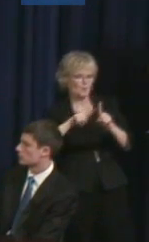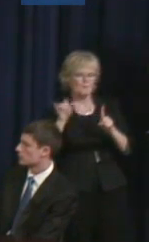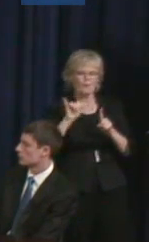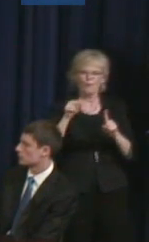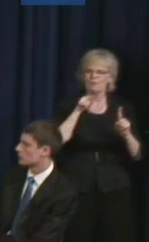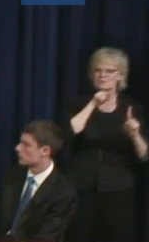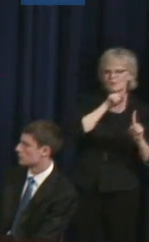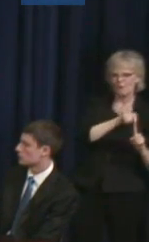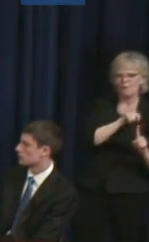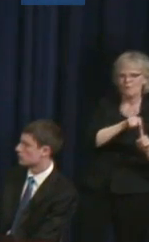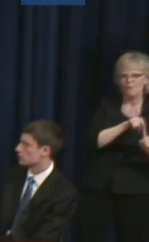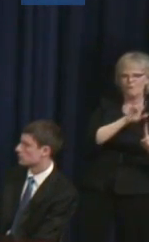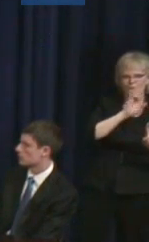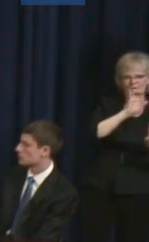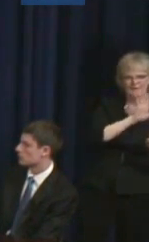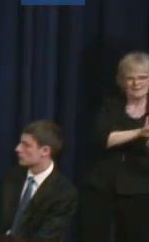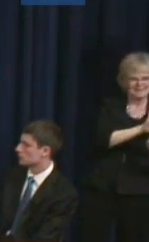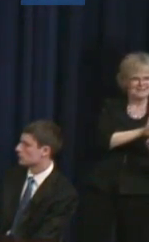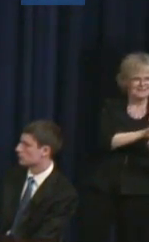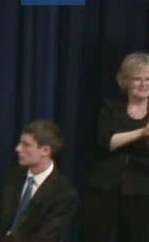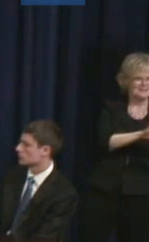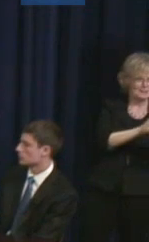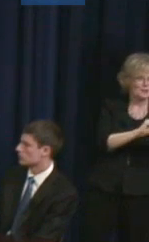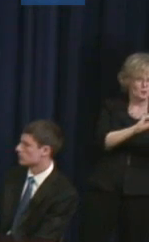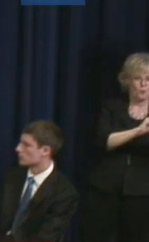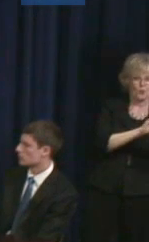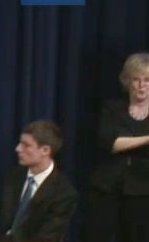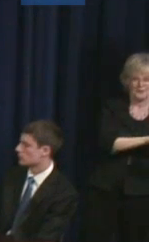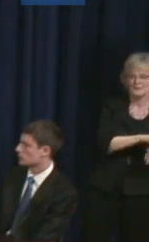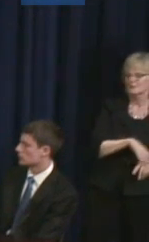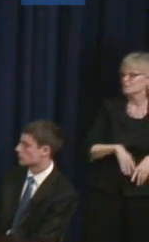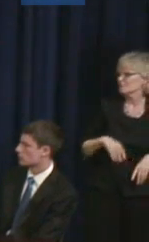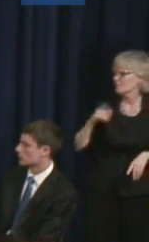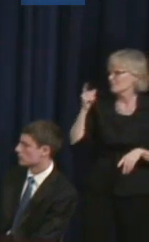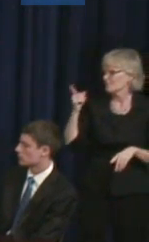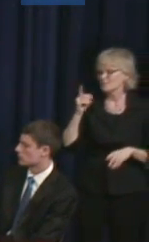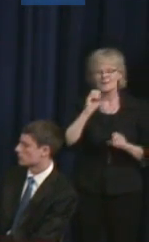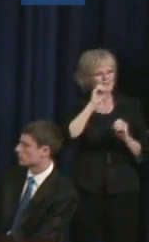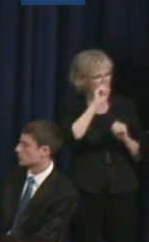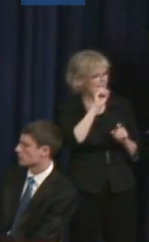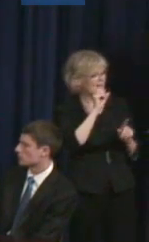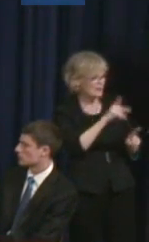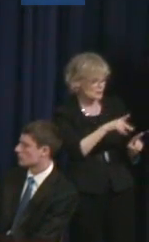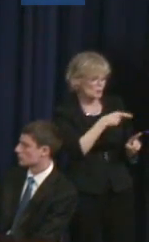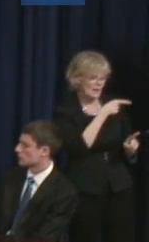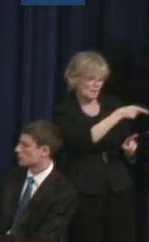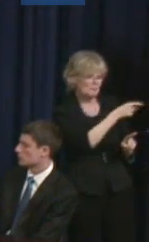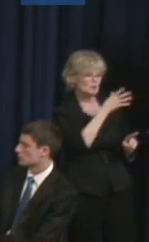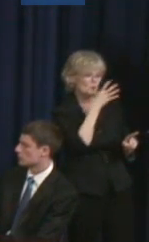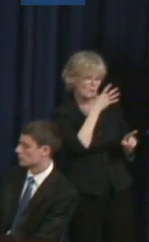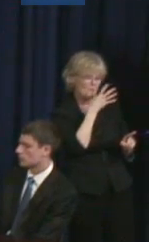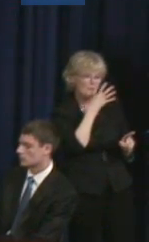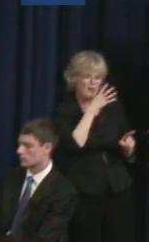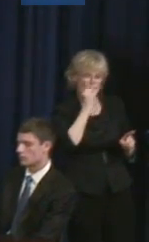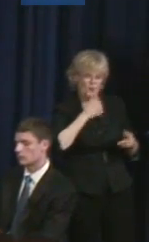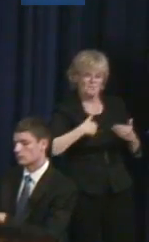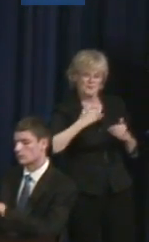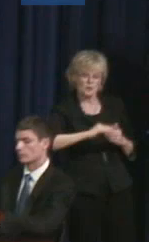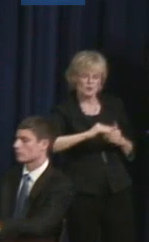story, you know? Judith Heumann: But I think it's okay that you're part of the story as a mother of a younger child. Dilshad Ali: Part of the story is fine, yeah, part of it is okay, but --